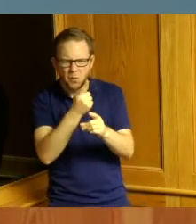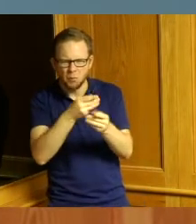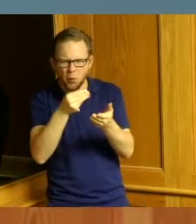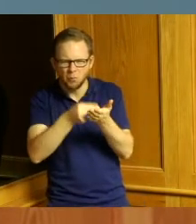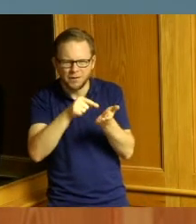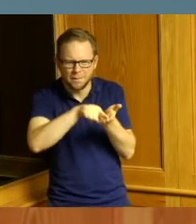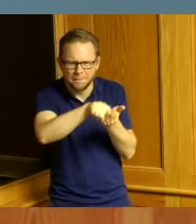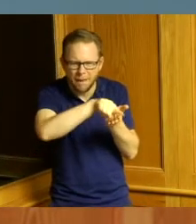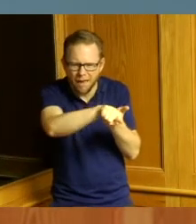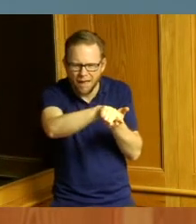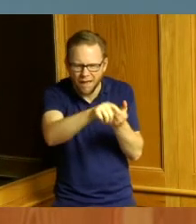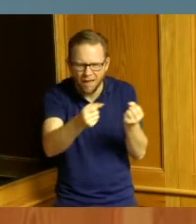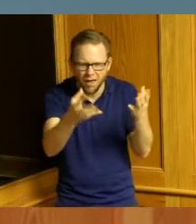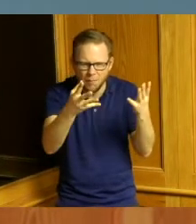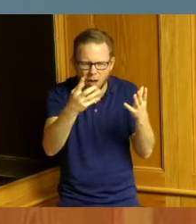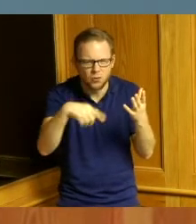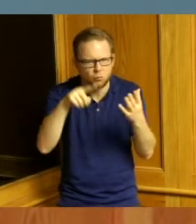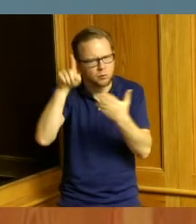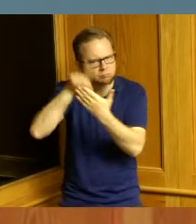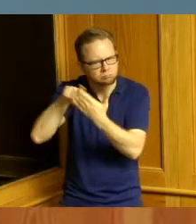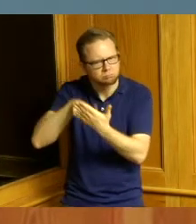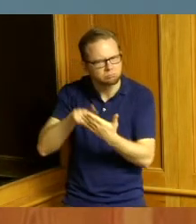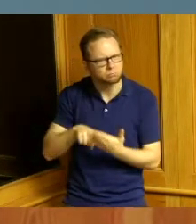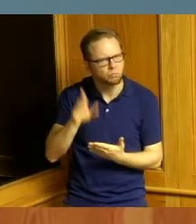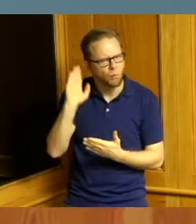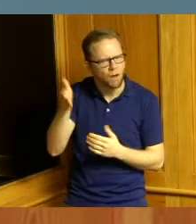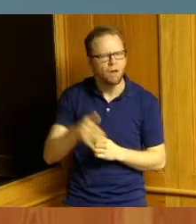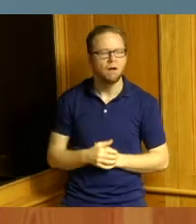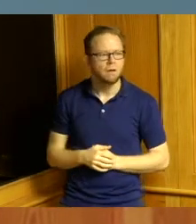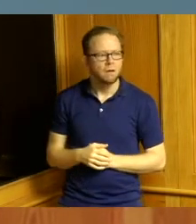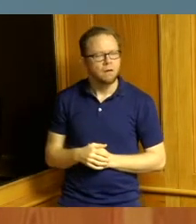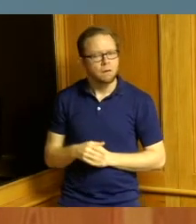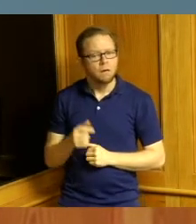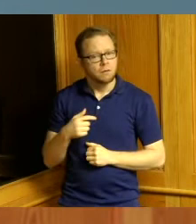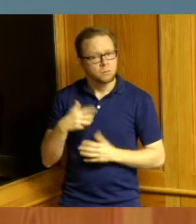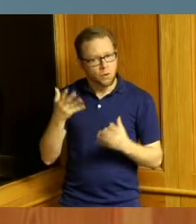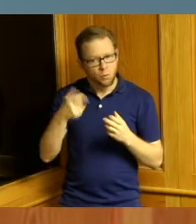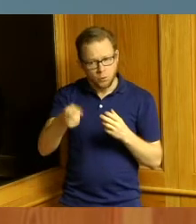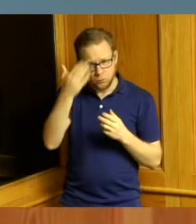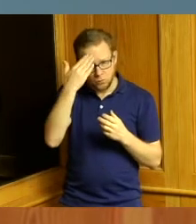I just want to let you know that we did take time to look at what the appropriate